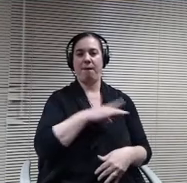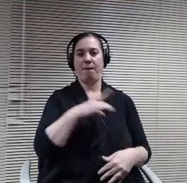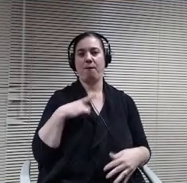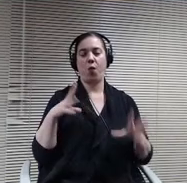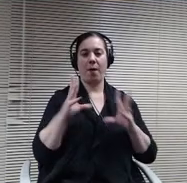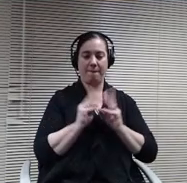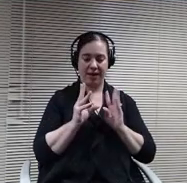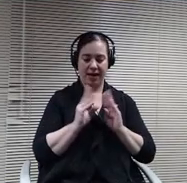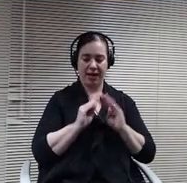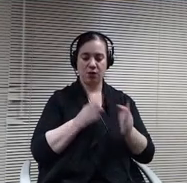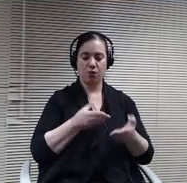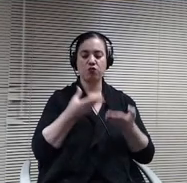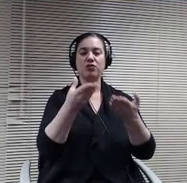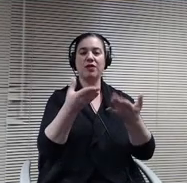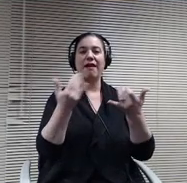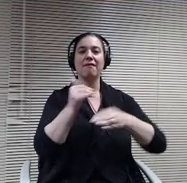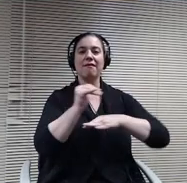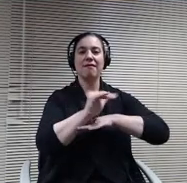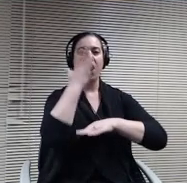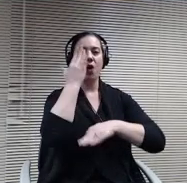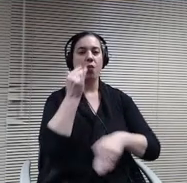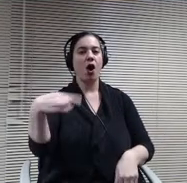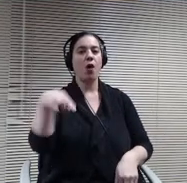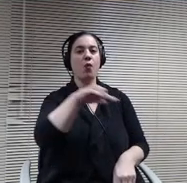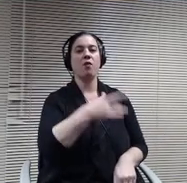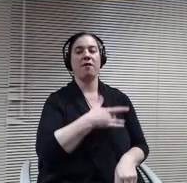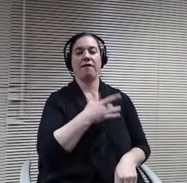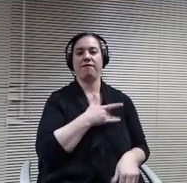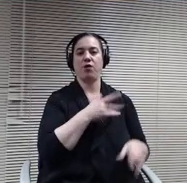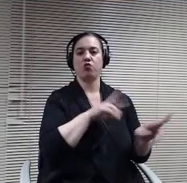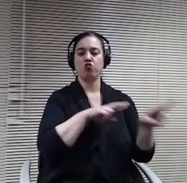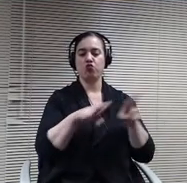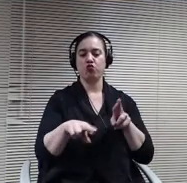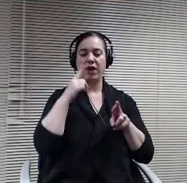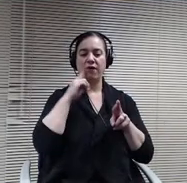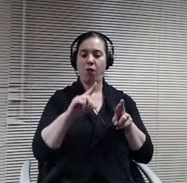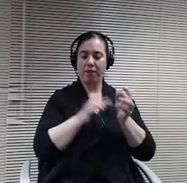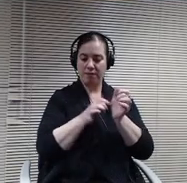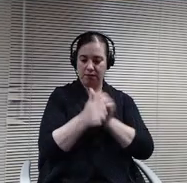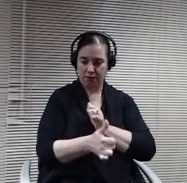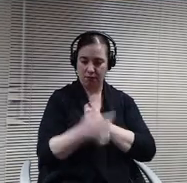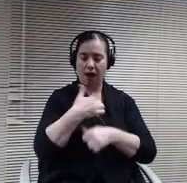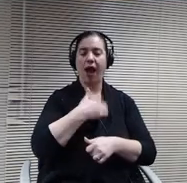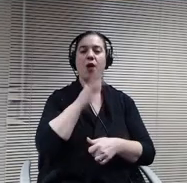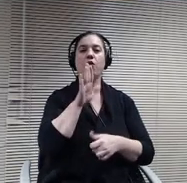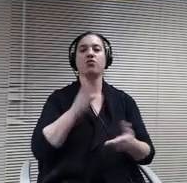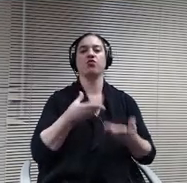be adopted and I would recommend that you adopted. Thank you doctor Peterson